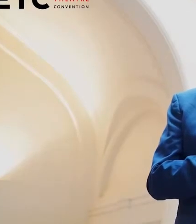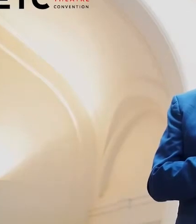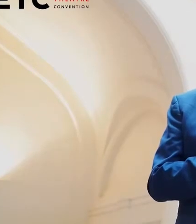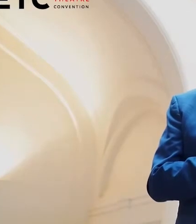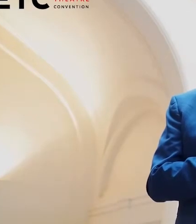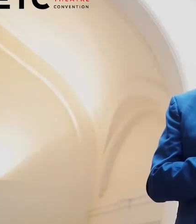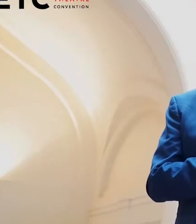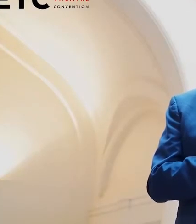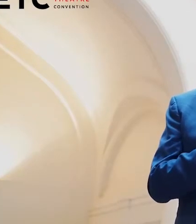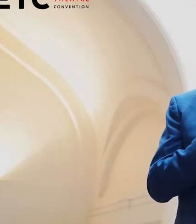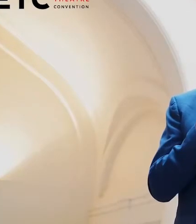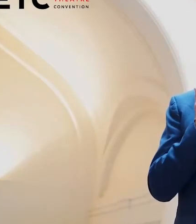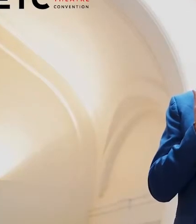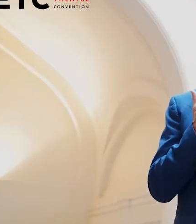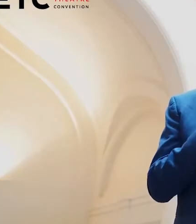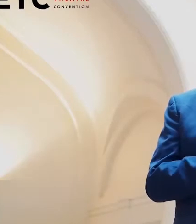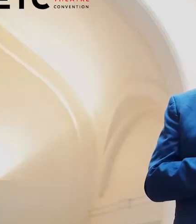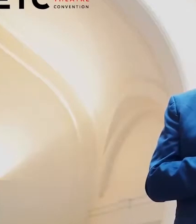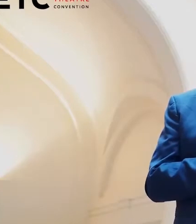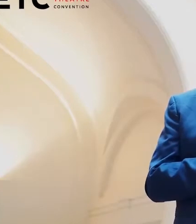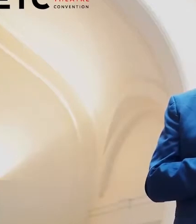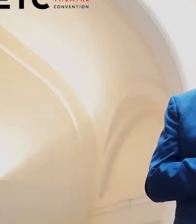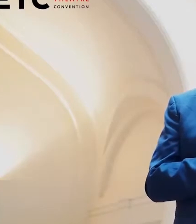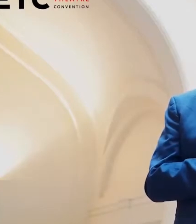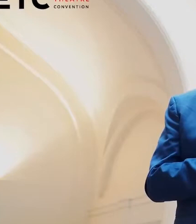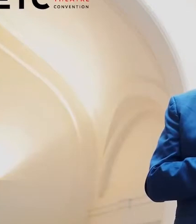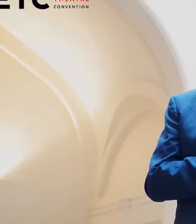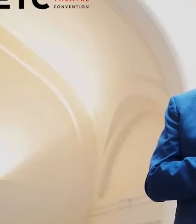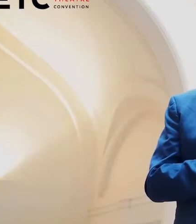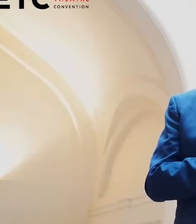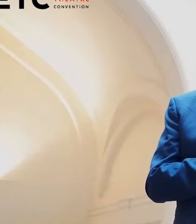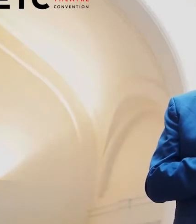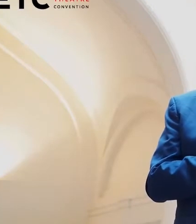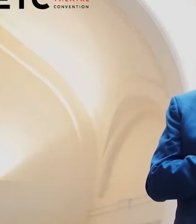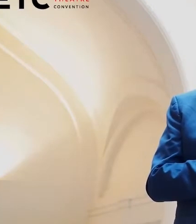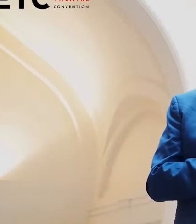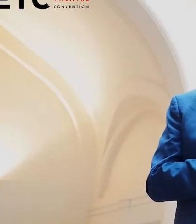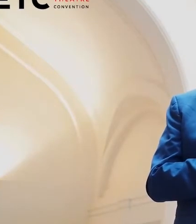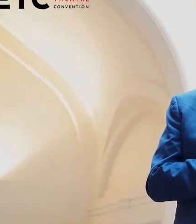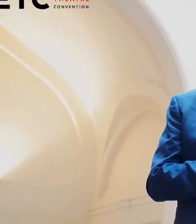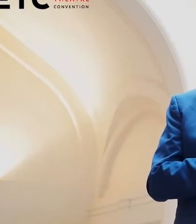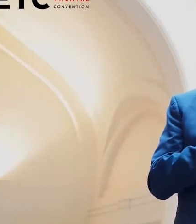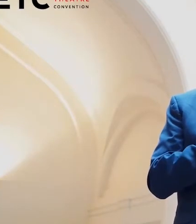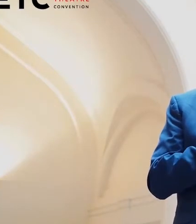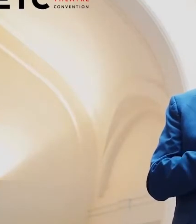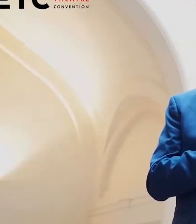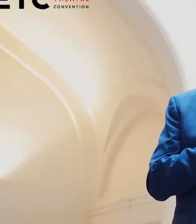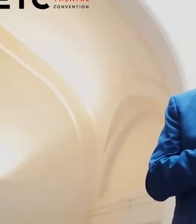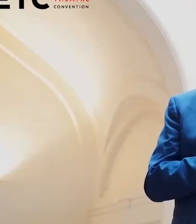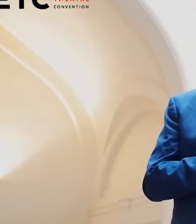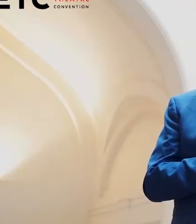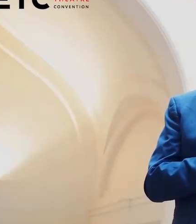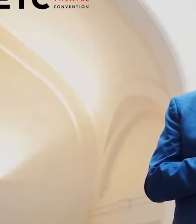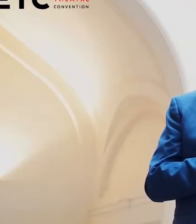Finally, I would like to express my special thanks to the European Commission